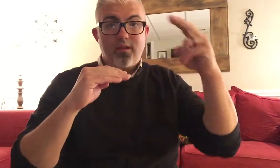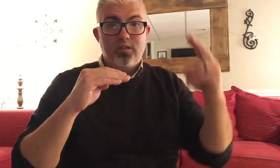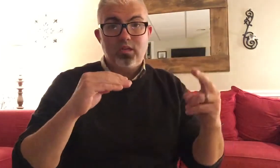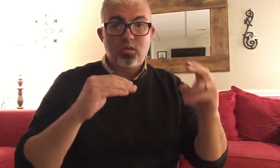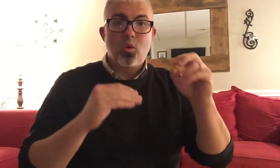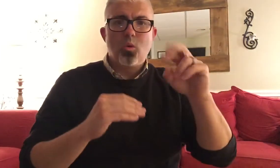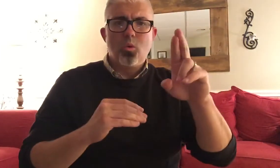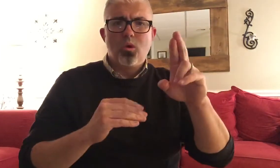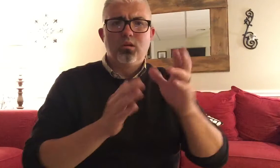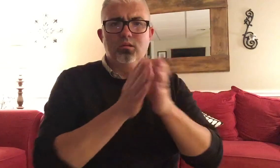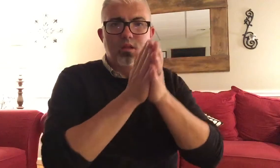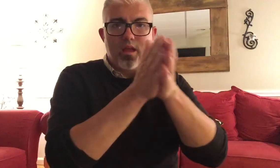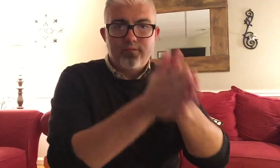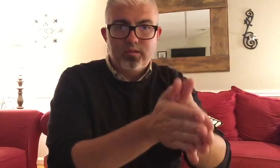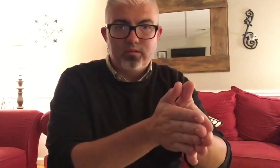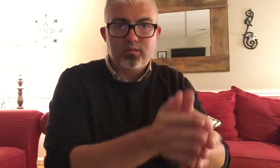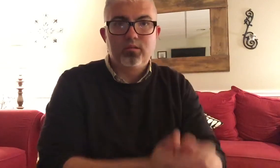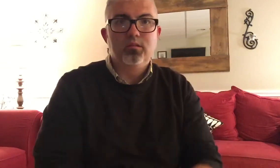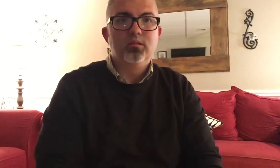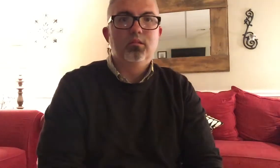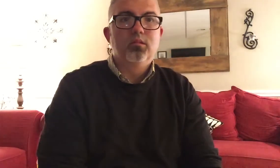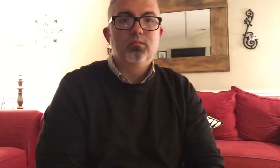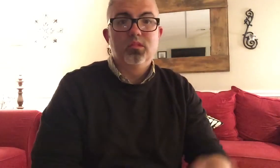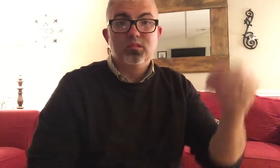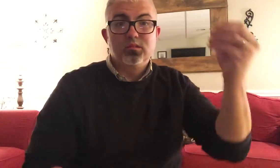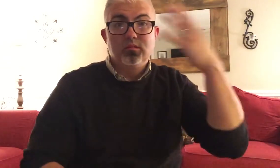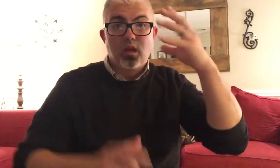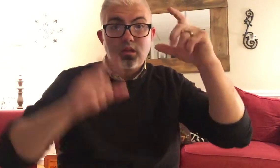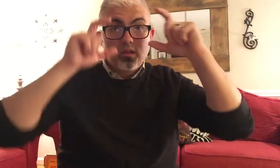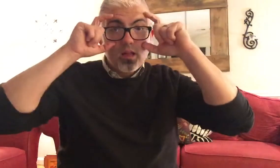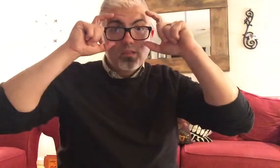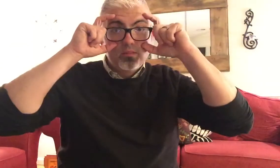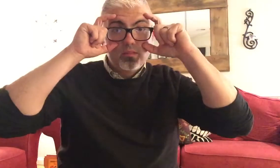DIVING (TWO DIFFERENT SIGNS - EXPLANATION GIVEN IN CLASS.) SUNGLASSES